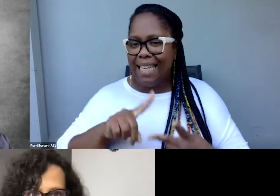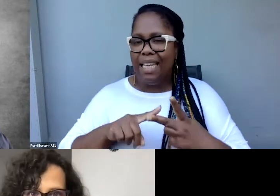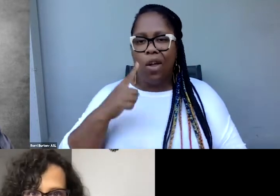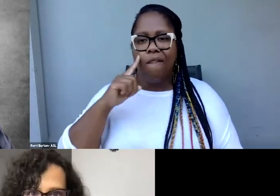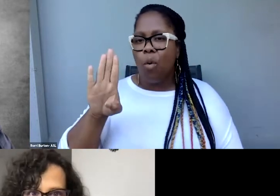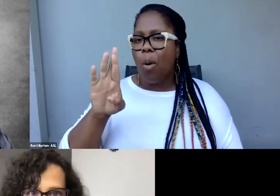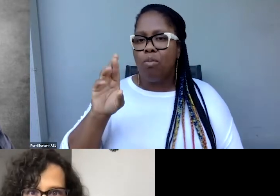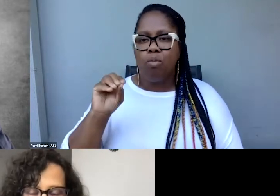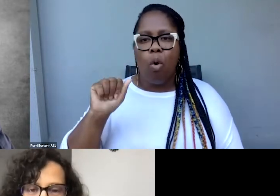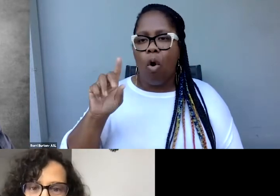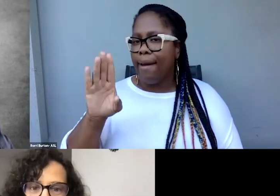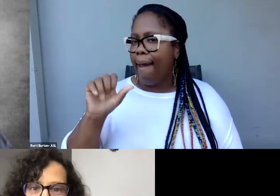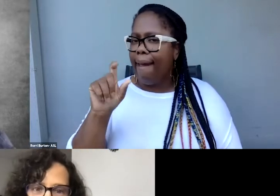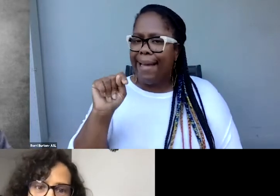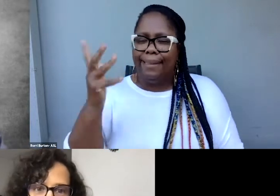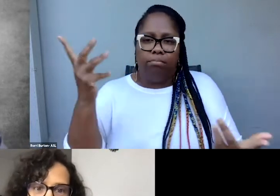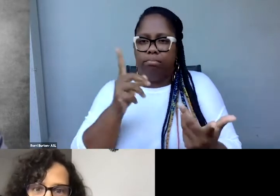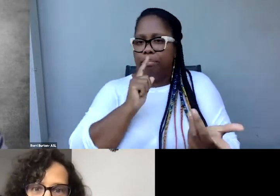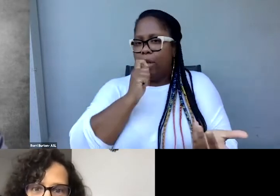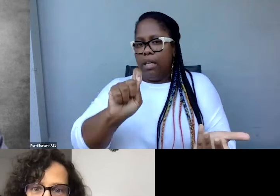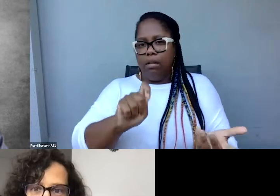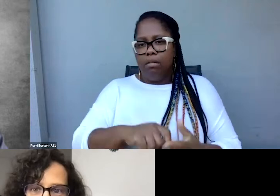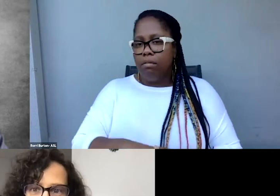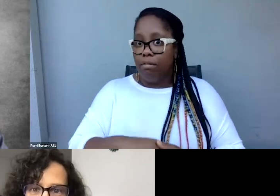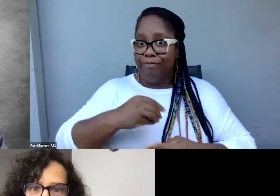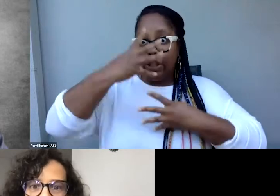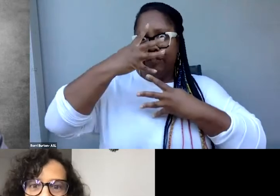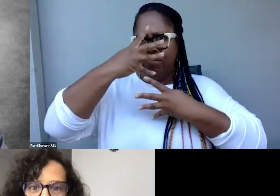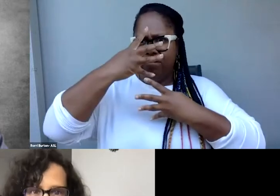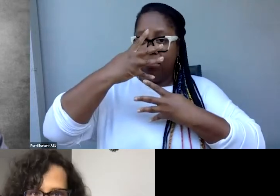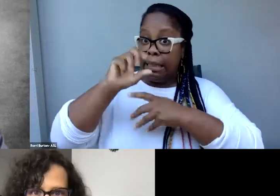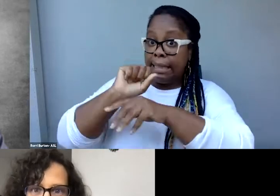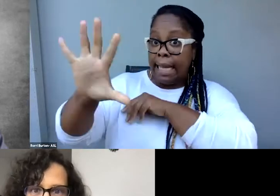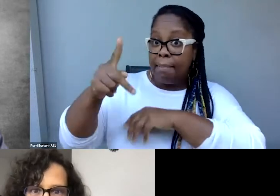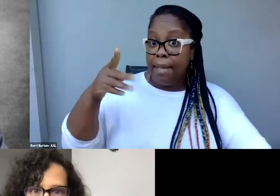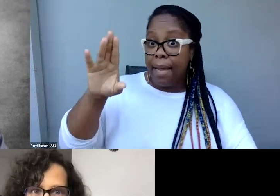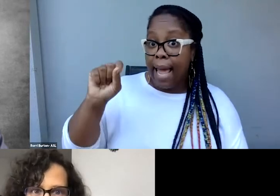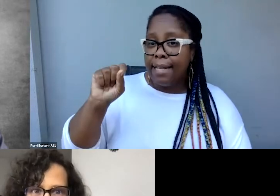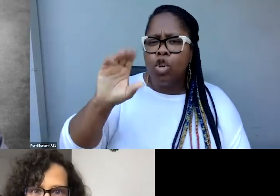There’s just, if you sent those captions to PBS, your show would be rejected.